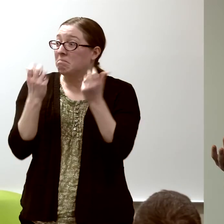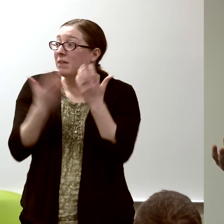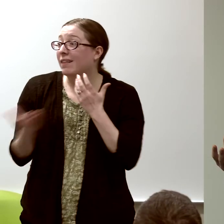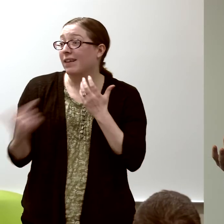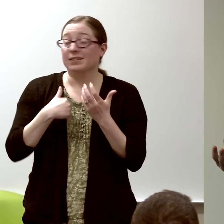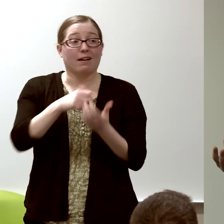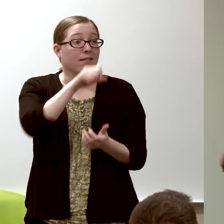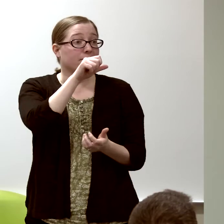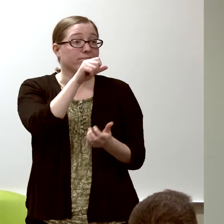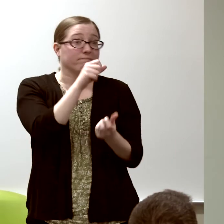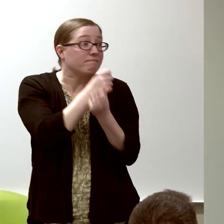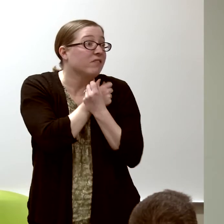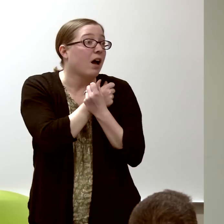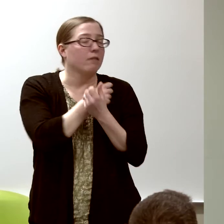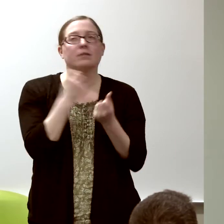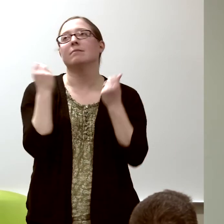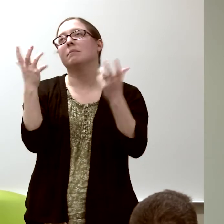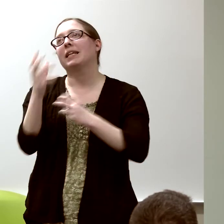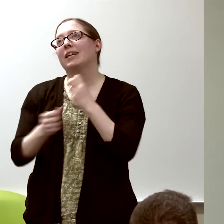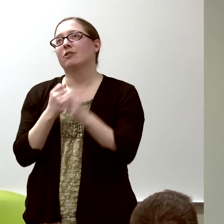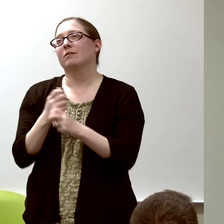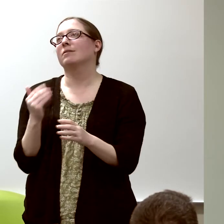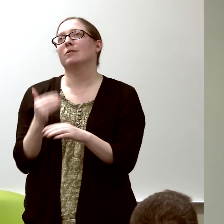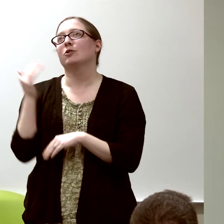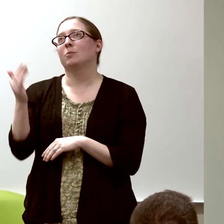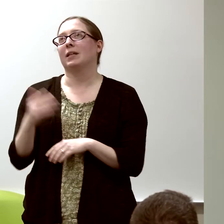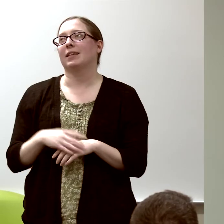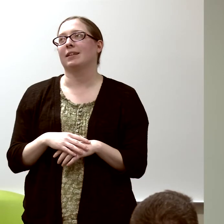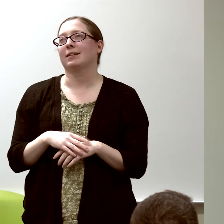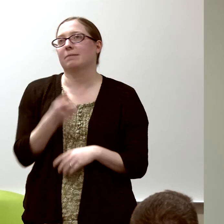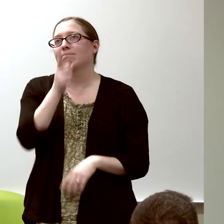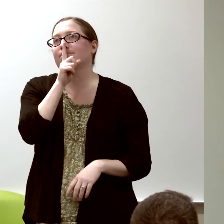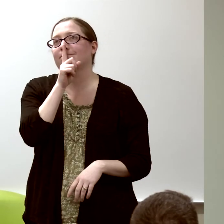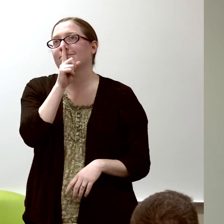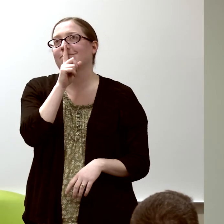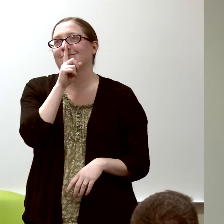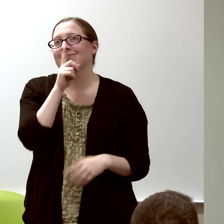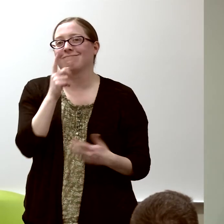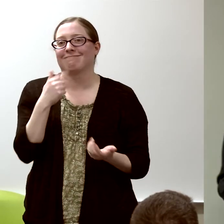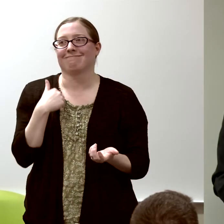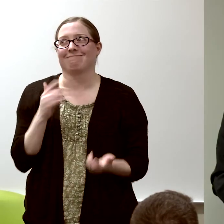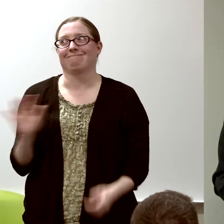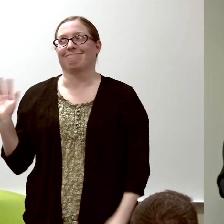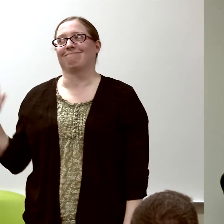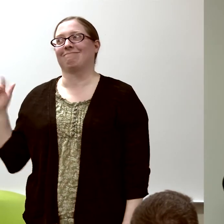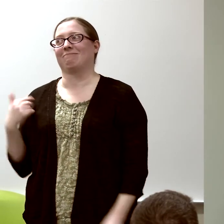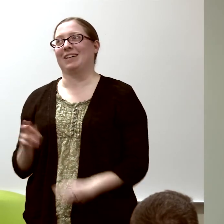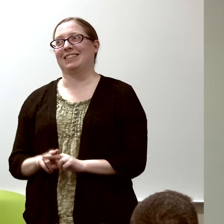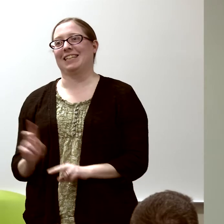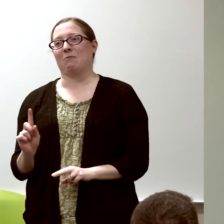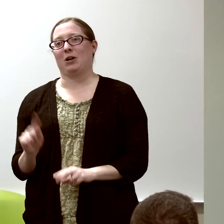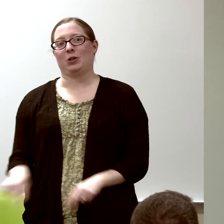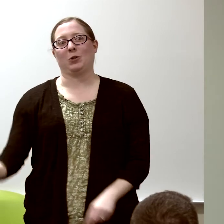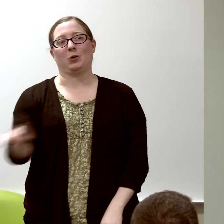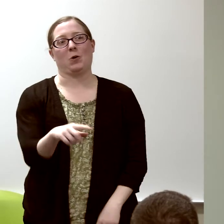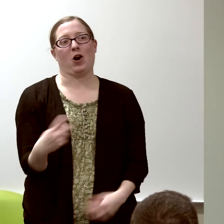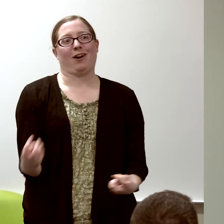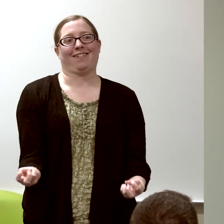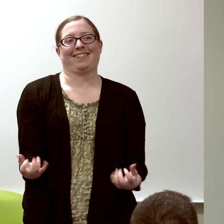through way too many years now. I won't tell you how many years it was since I was sitting where you guys are.